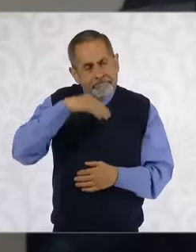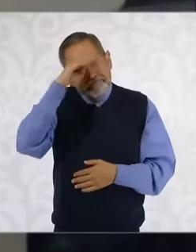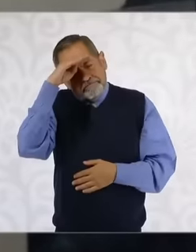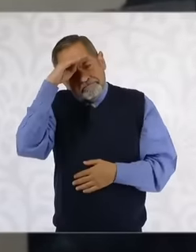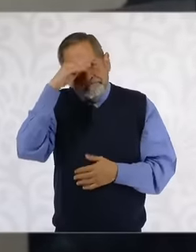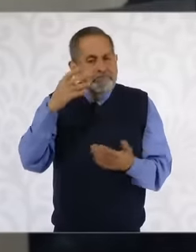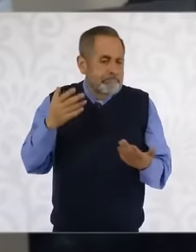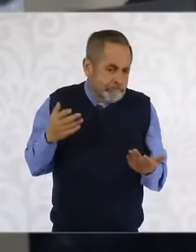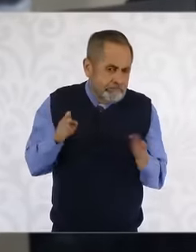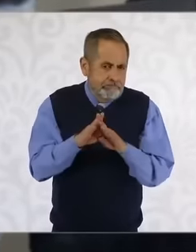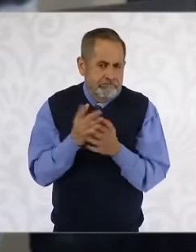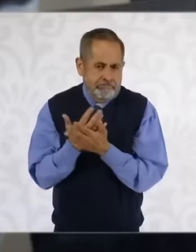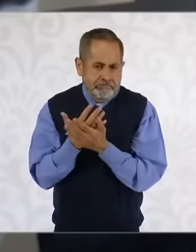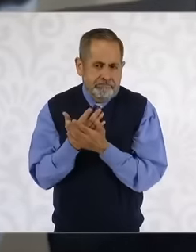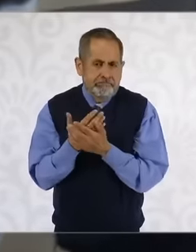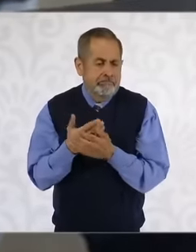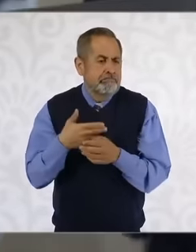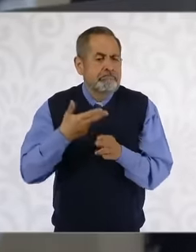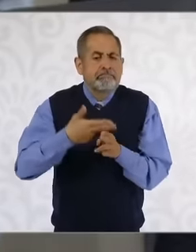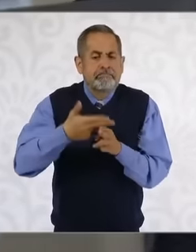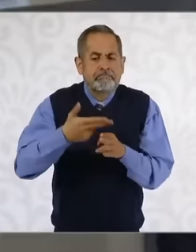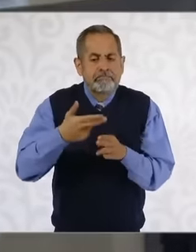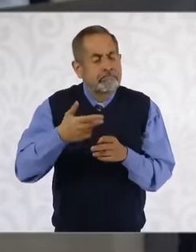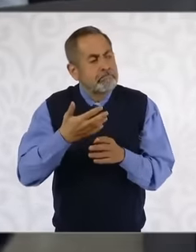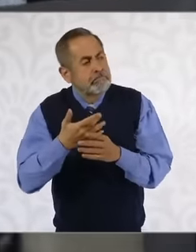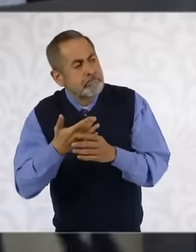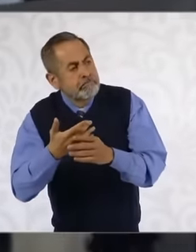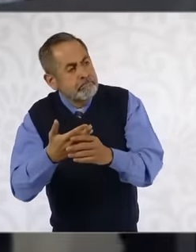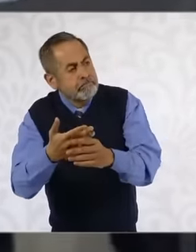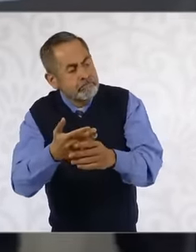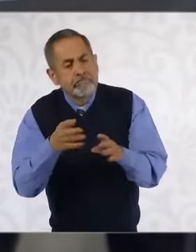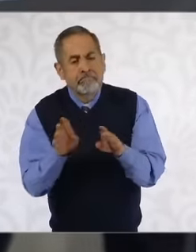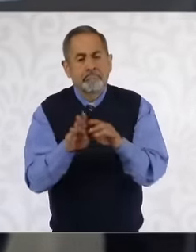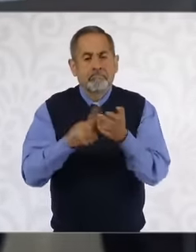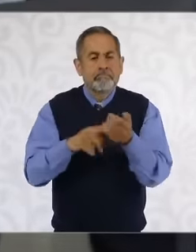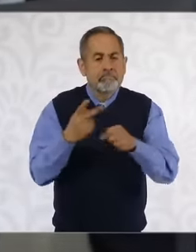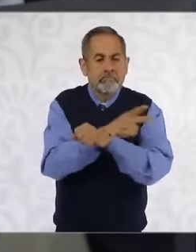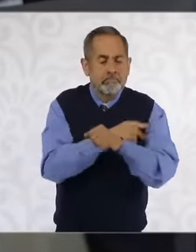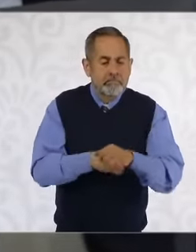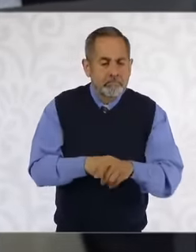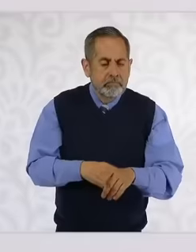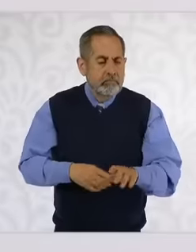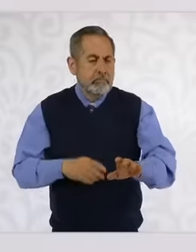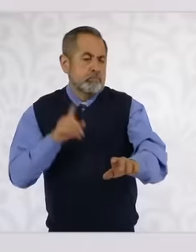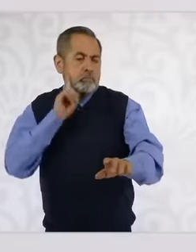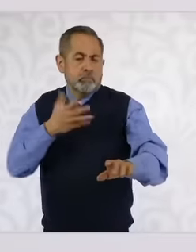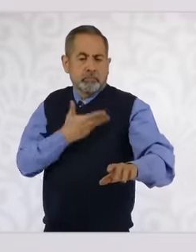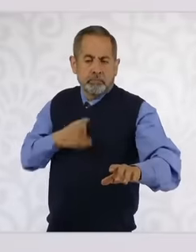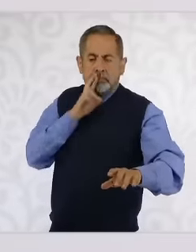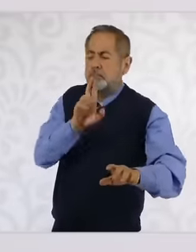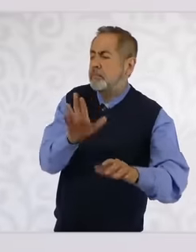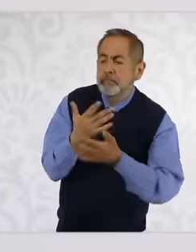because it's going to wait a few hours He already mentioned to comment on what happened yesterday but it's